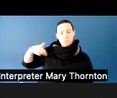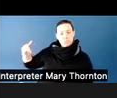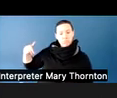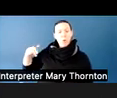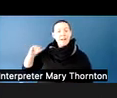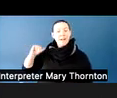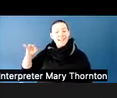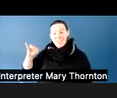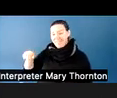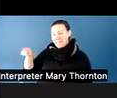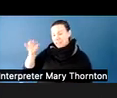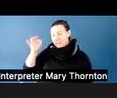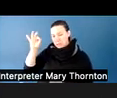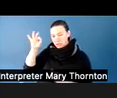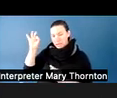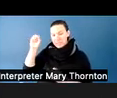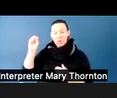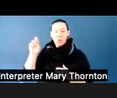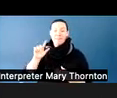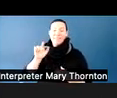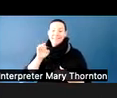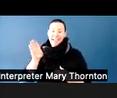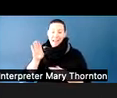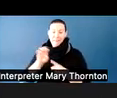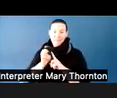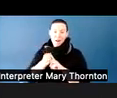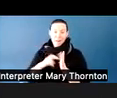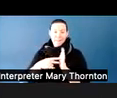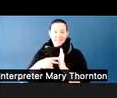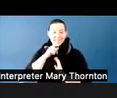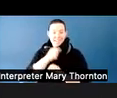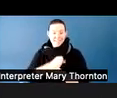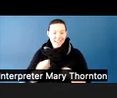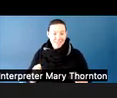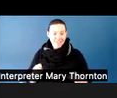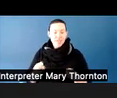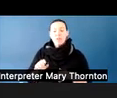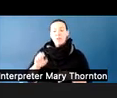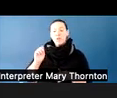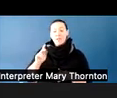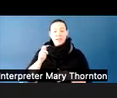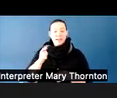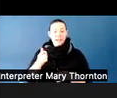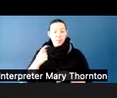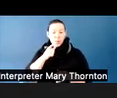or maybe if you're in a lab environment, that's unsafe-- we might say, anybody who needs to move during class